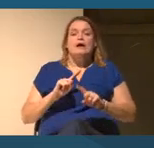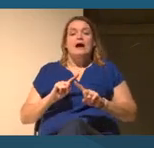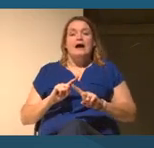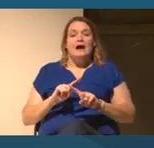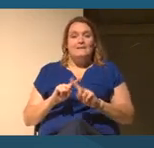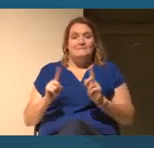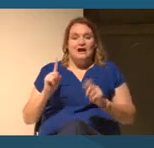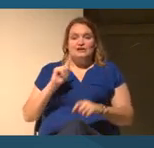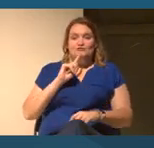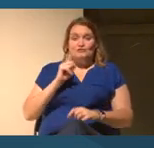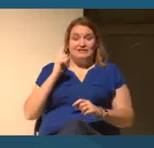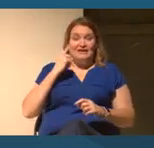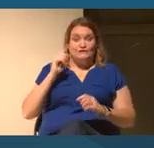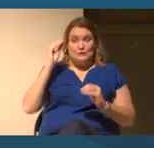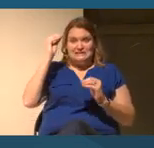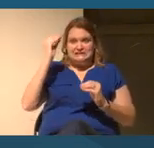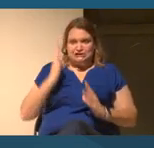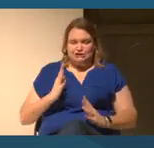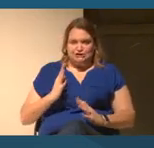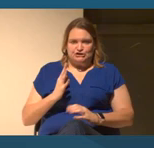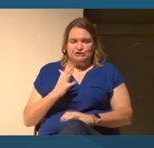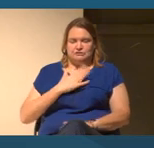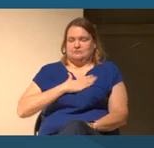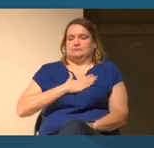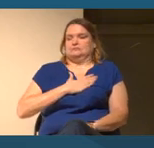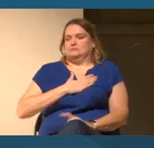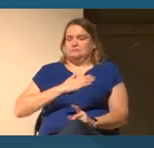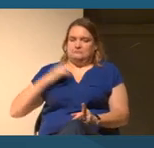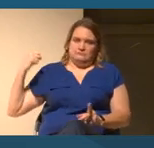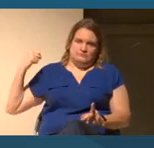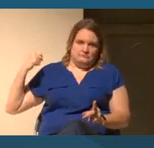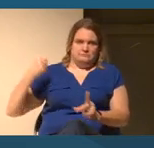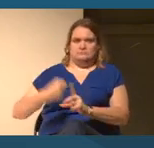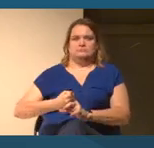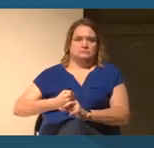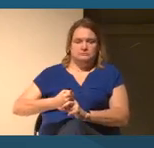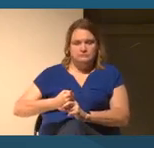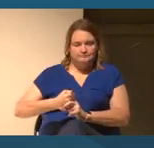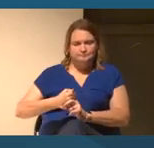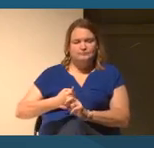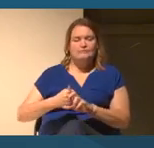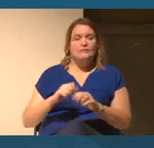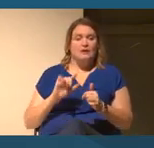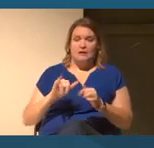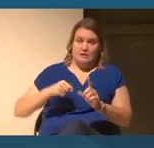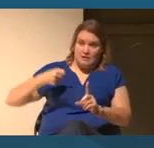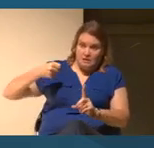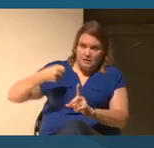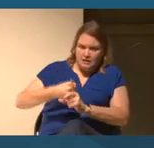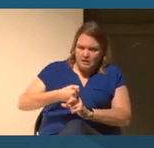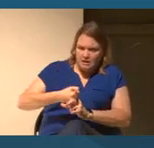for teachers. And that chilling effect is, can I talk about these things?